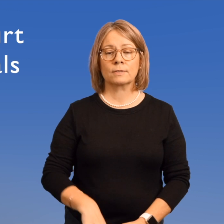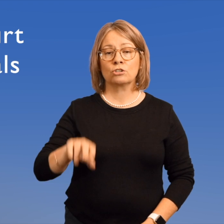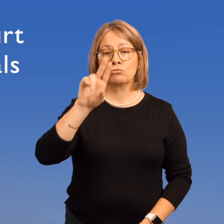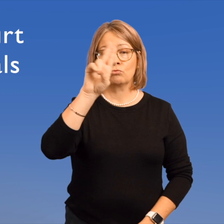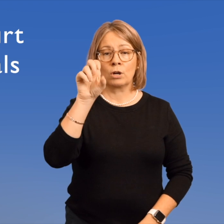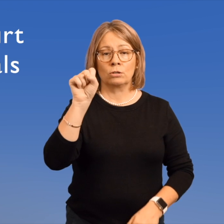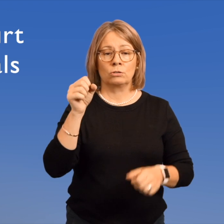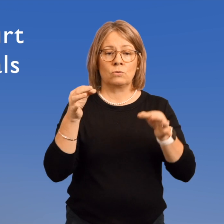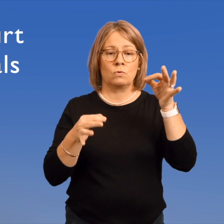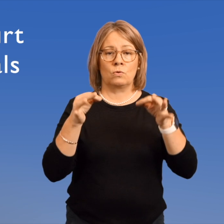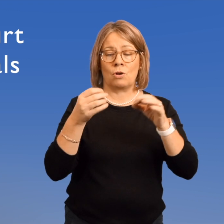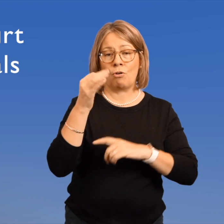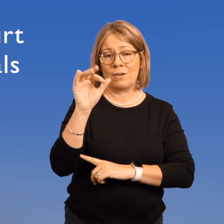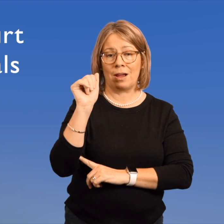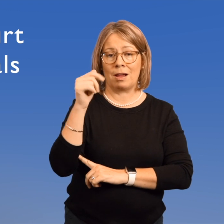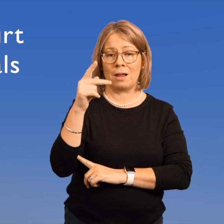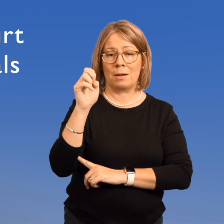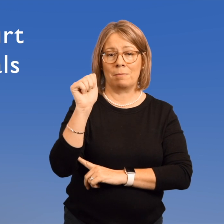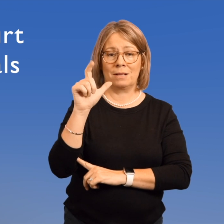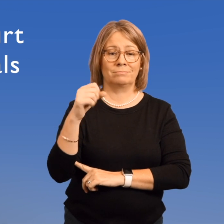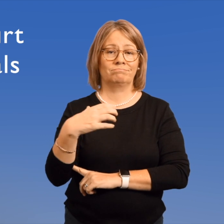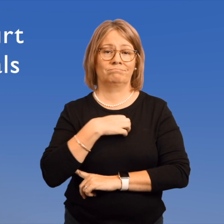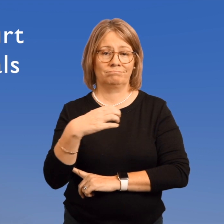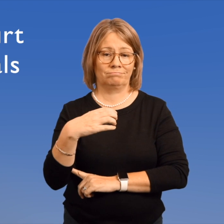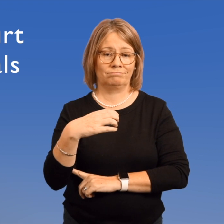U.S. Court of Appeals.